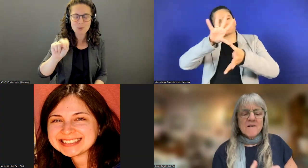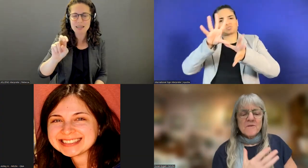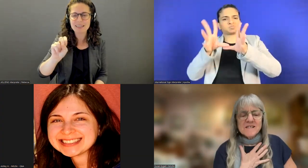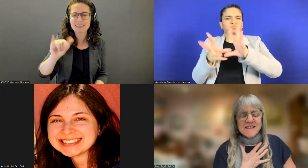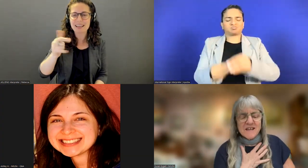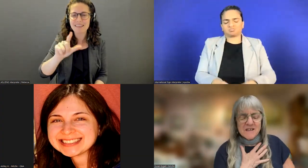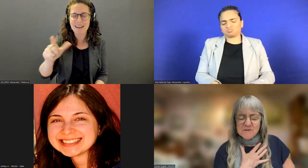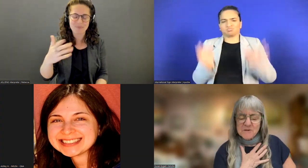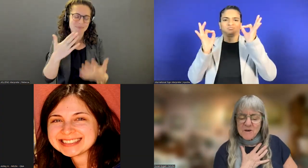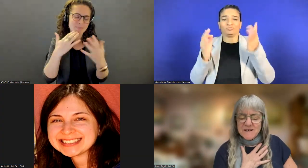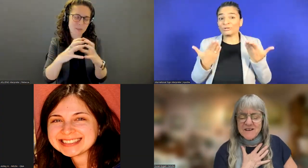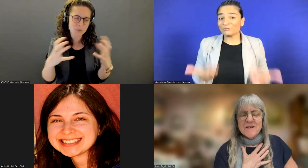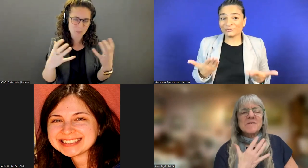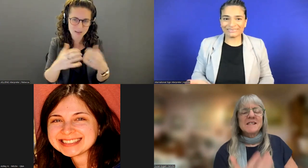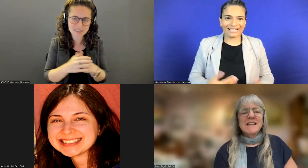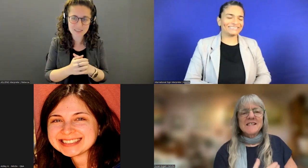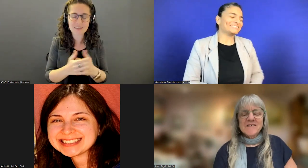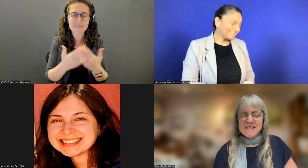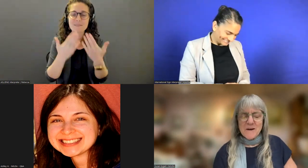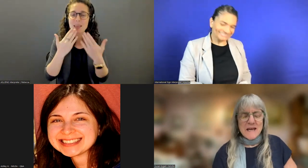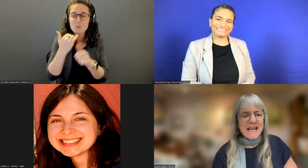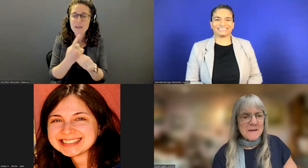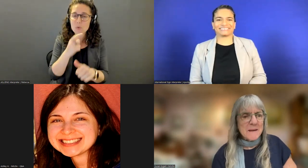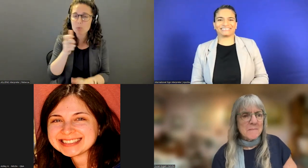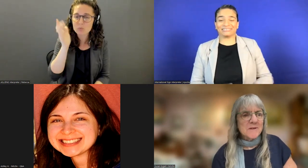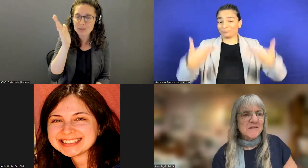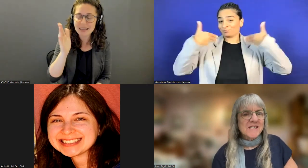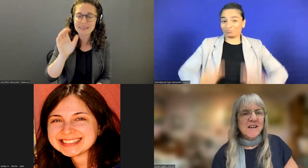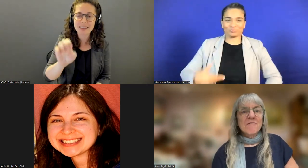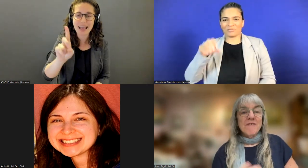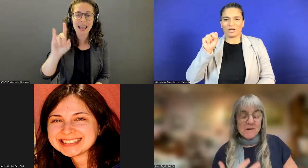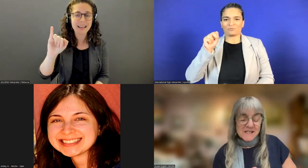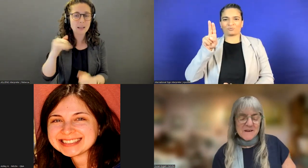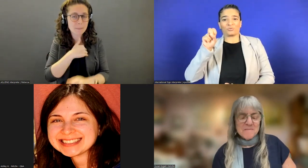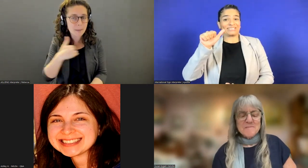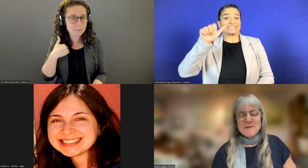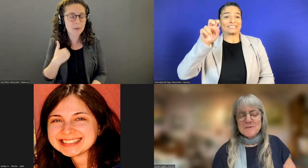First, thank you to all of our presenters, EDDI members, round table members, we could